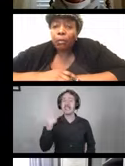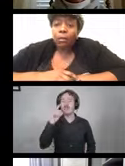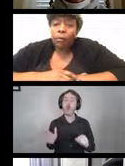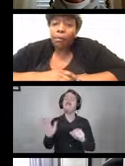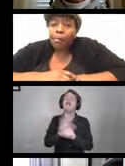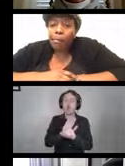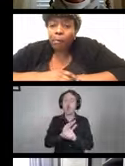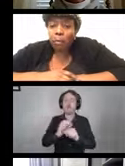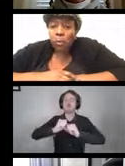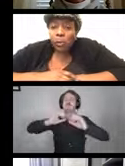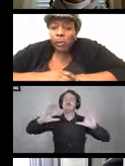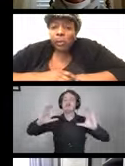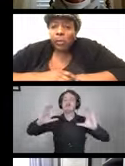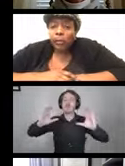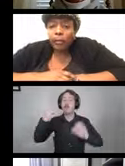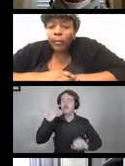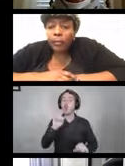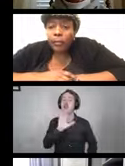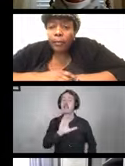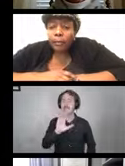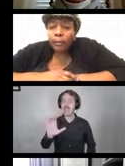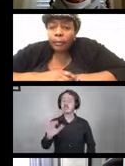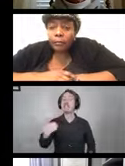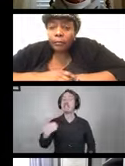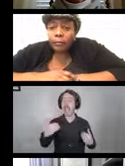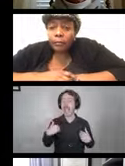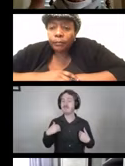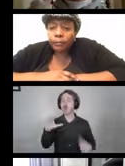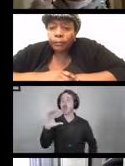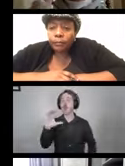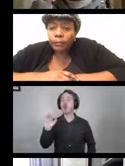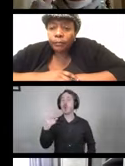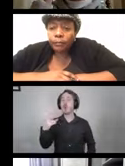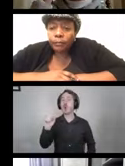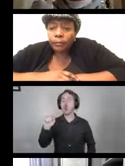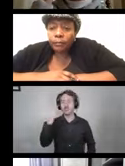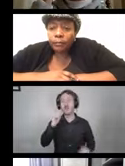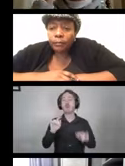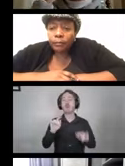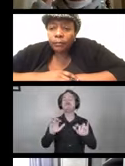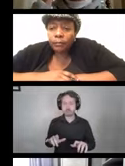We'll get one of our co- hosts to type this into the chat.